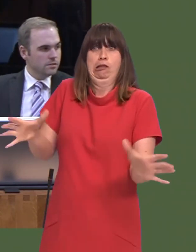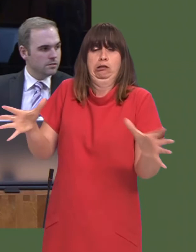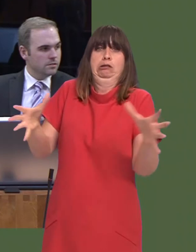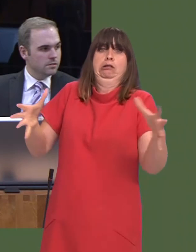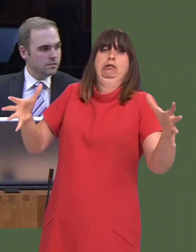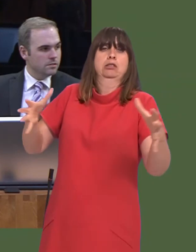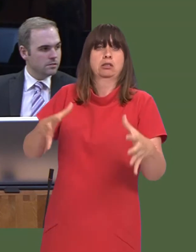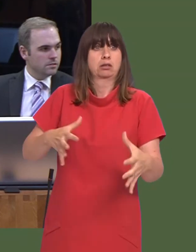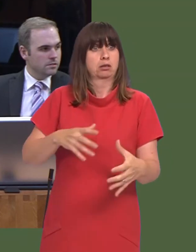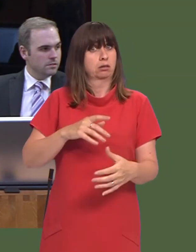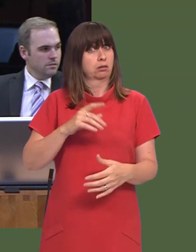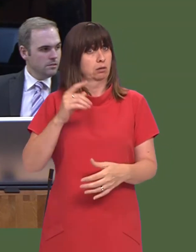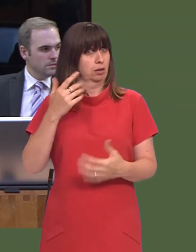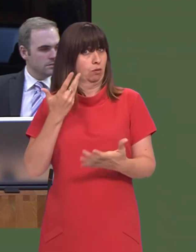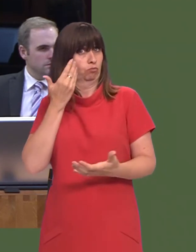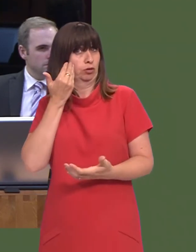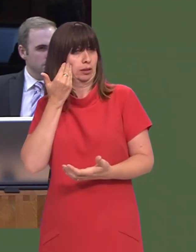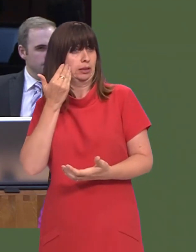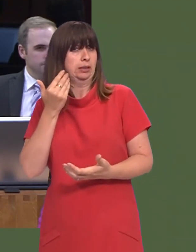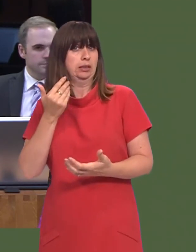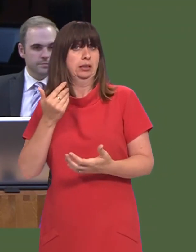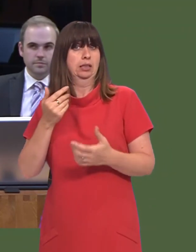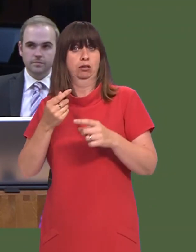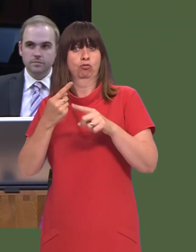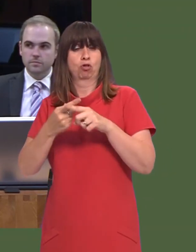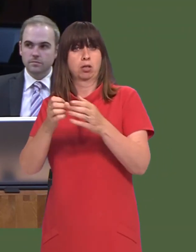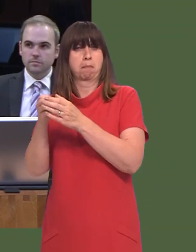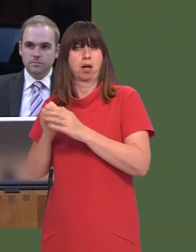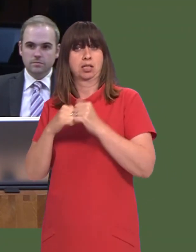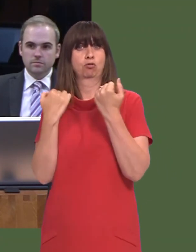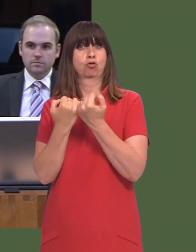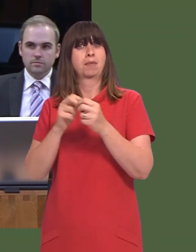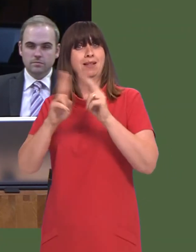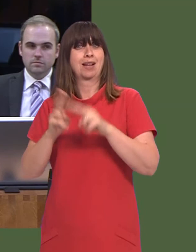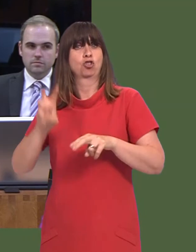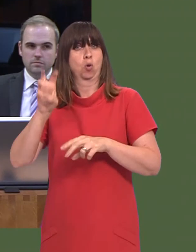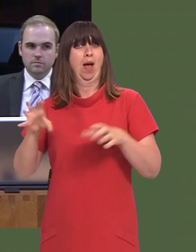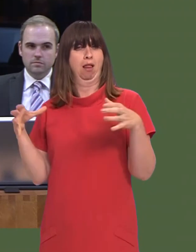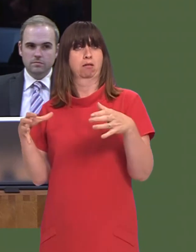Does the First Minister now agree with the latest demand of the cross-party group International